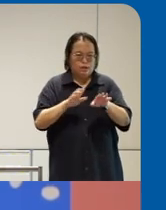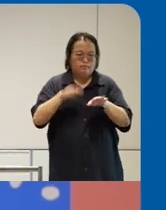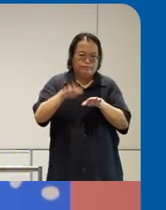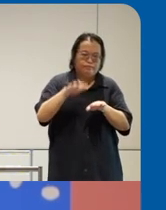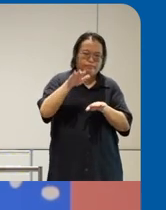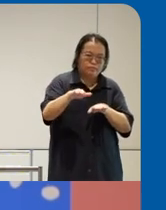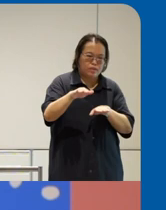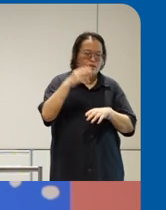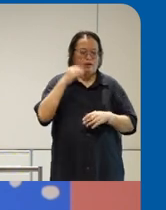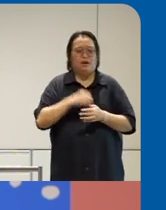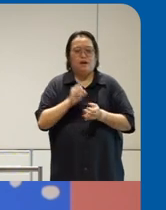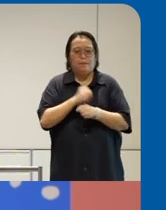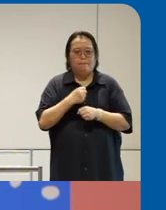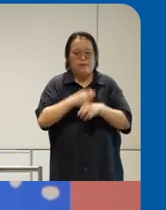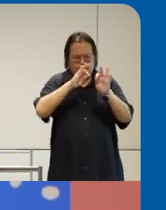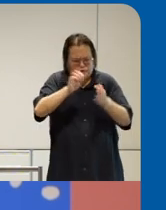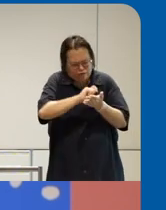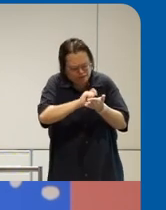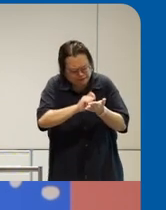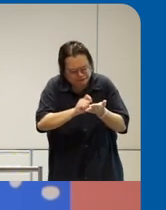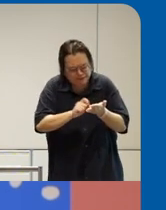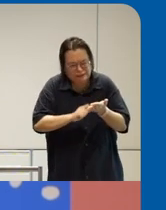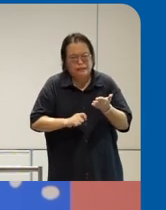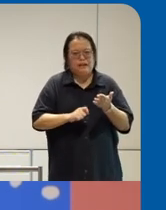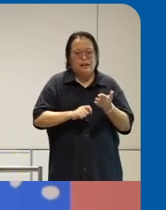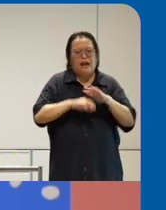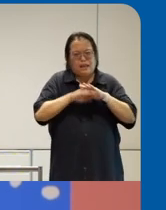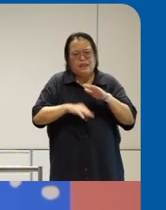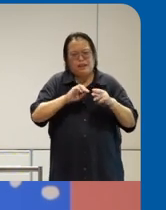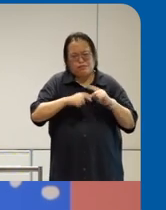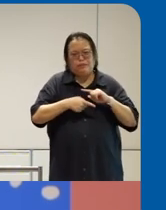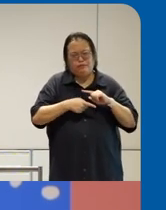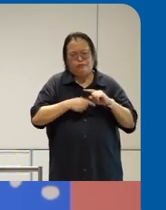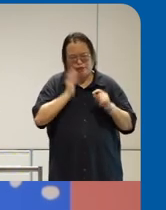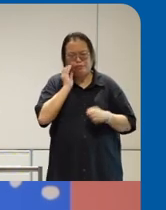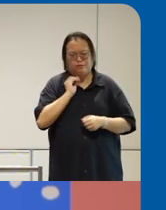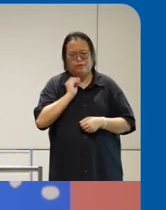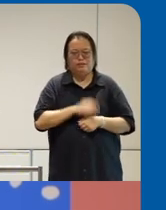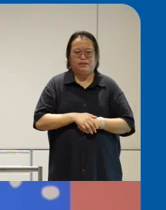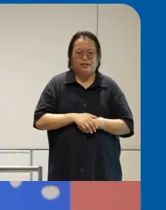painful experience uh we we have an influence of our friends who built um form SG which is